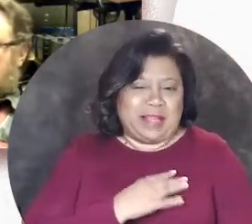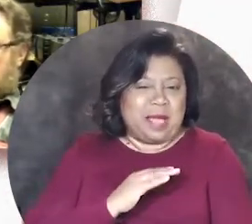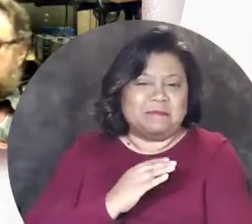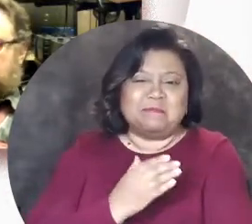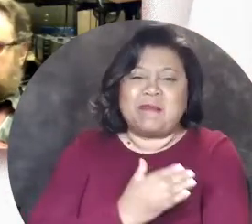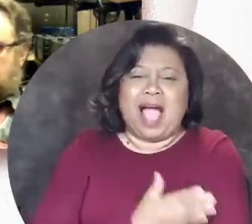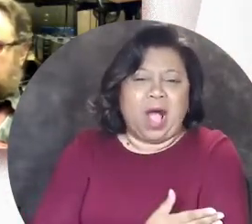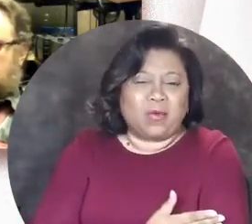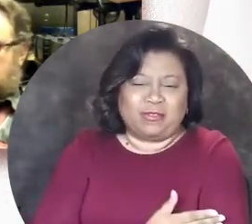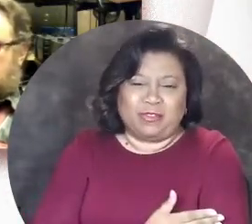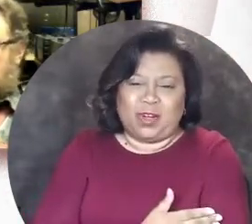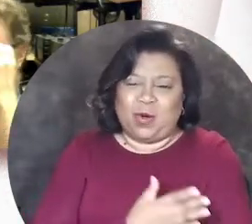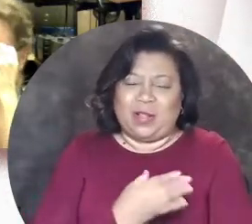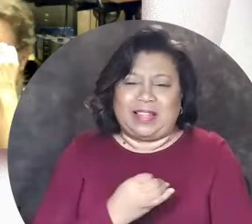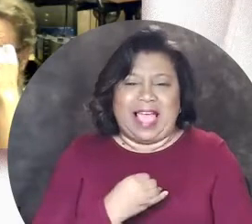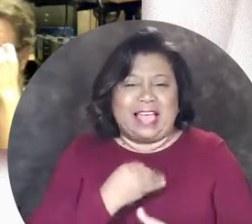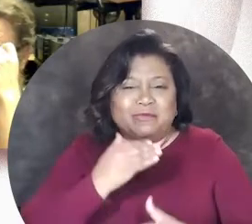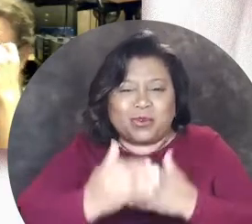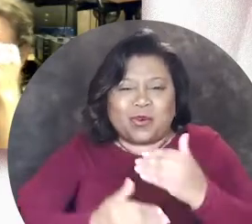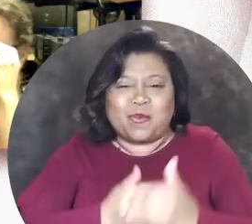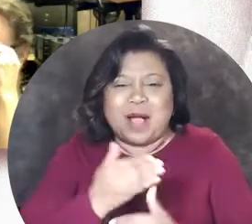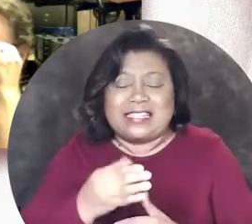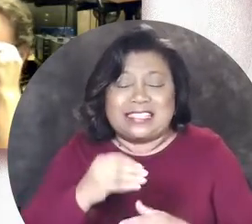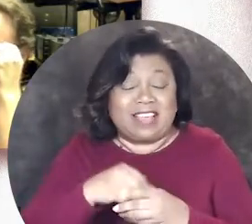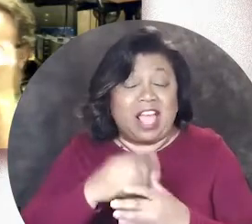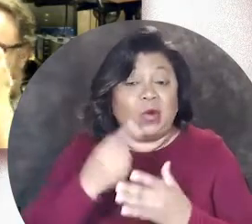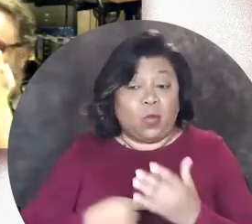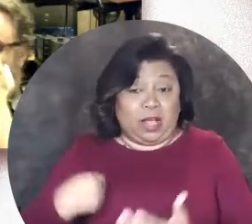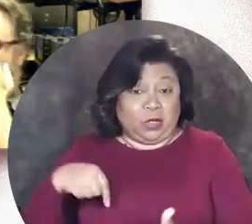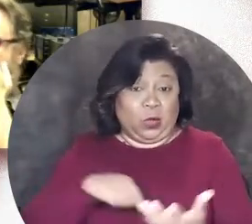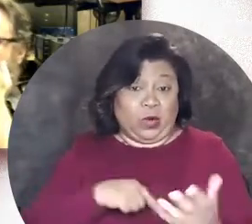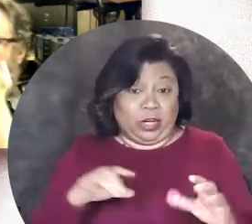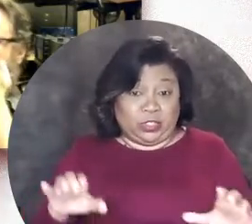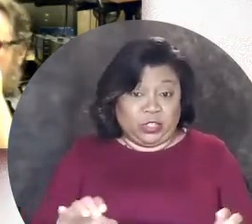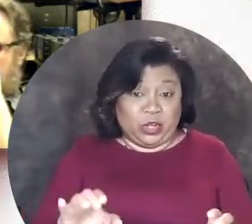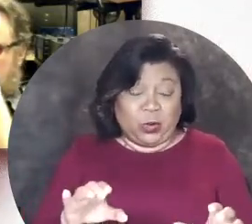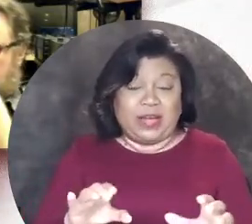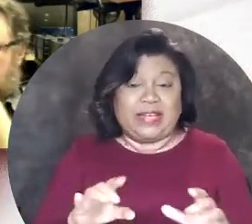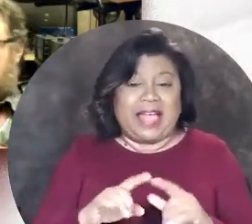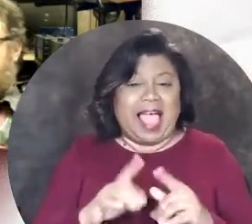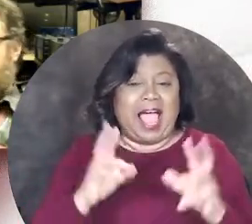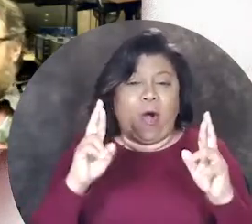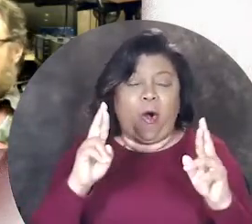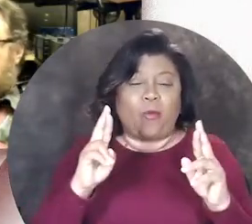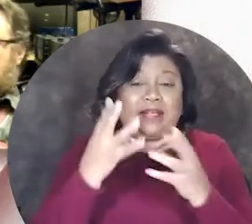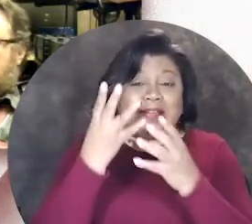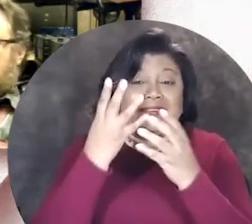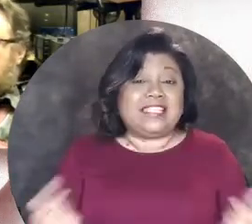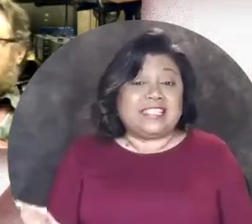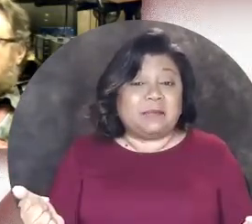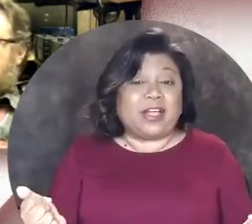and powerful and progressive in what we're doing and eventually I hope it disappears